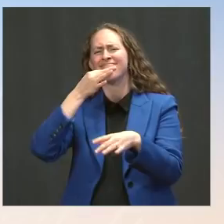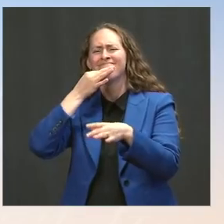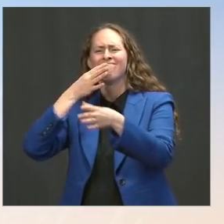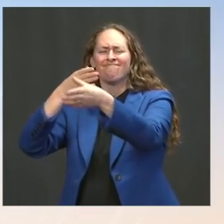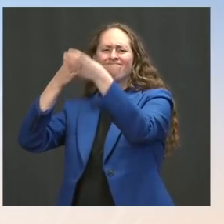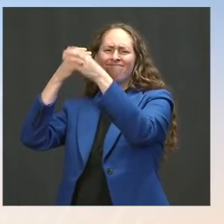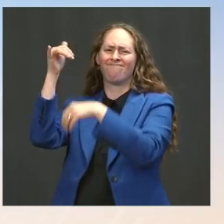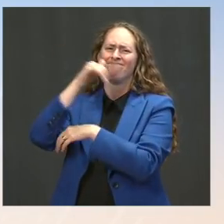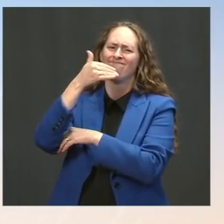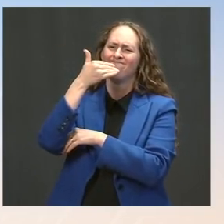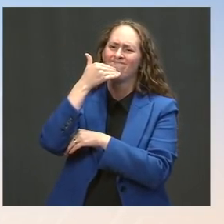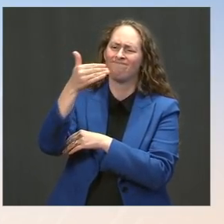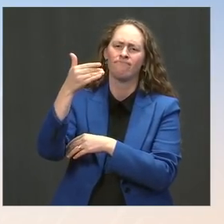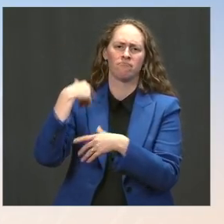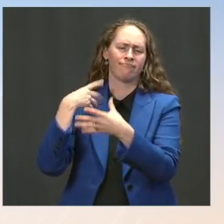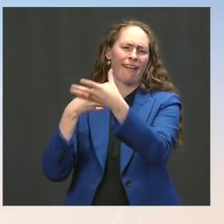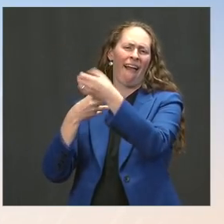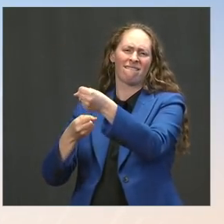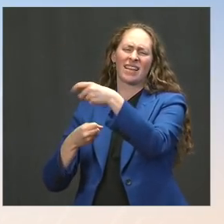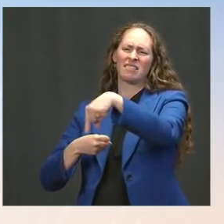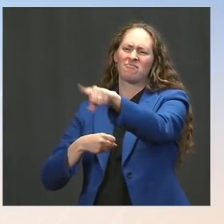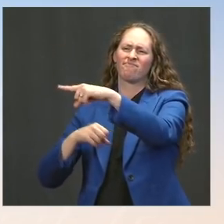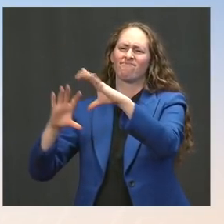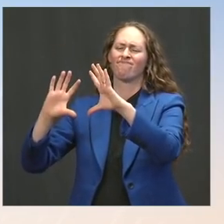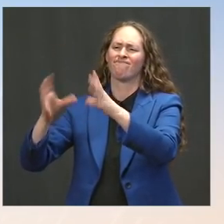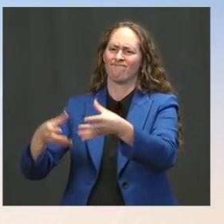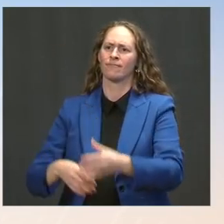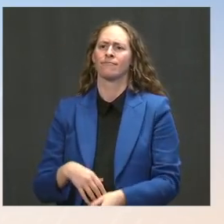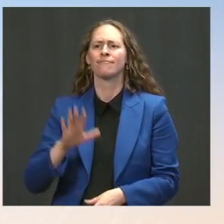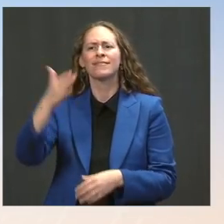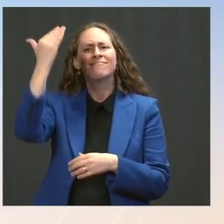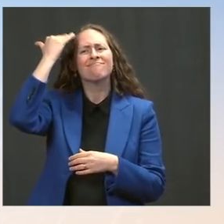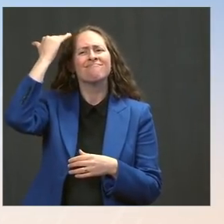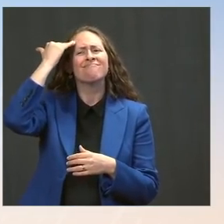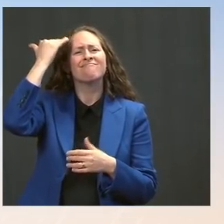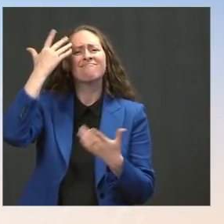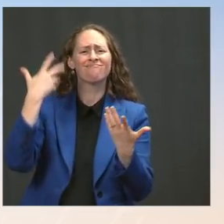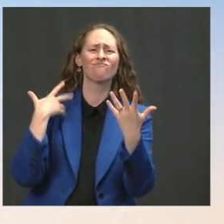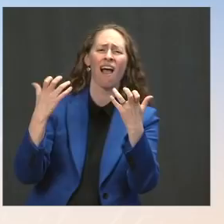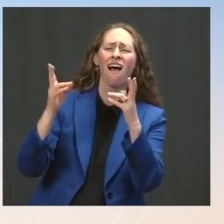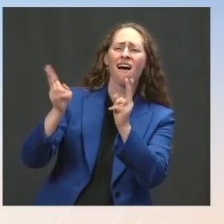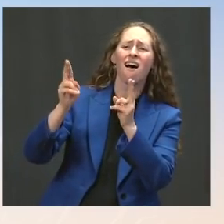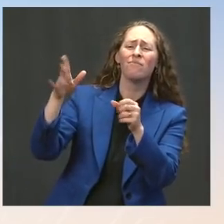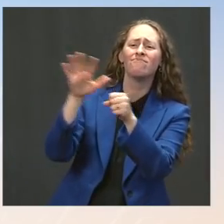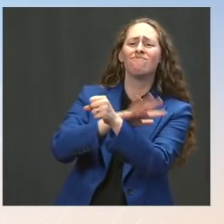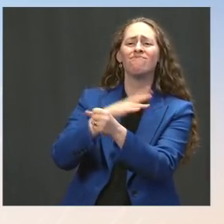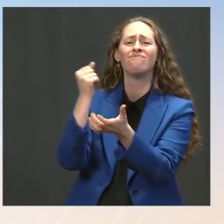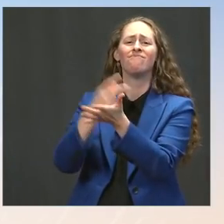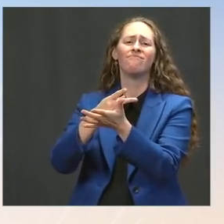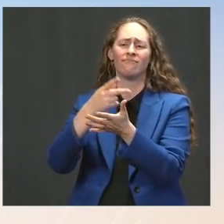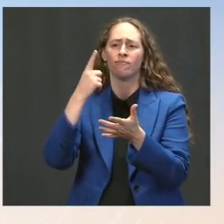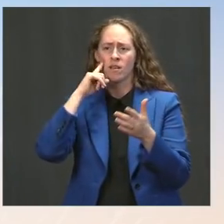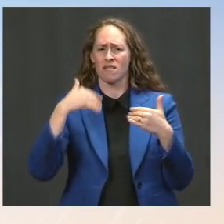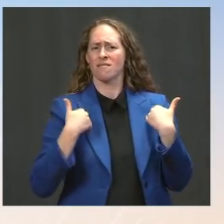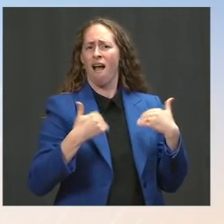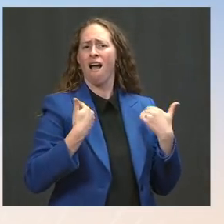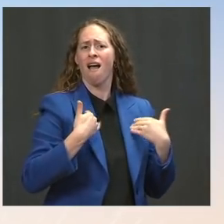Of course, we all want to see vaccines fully approved, vaccines for kids under 12. I think every -- most Americans would say that. But that we're going to --